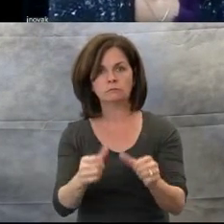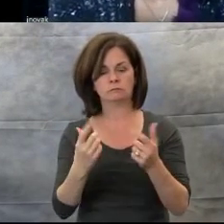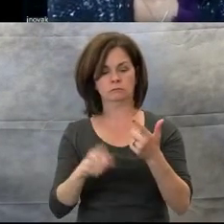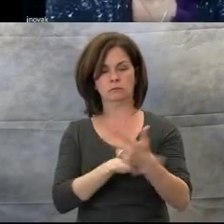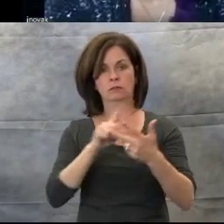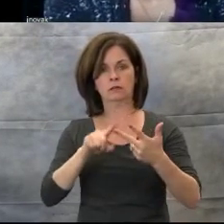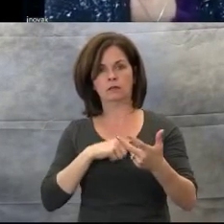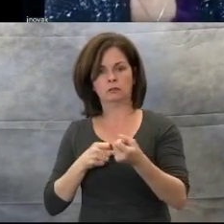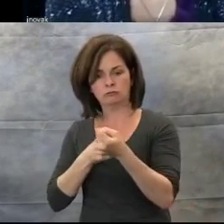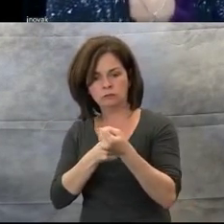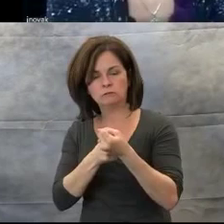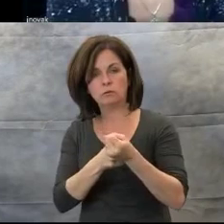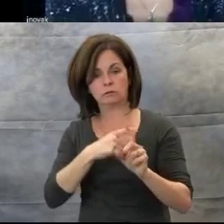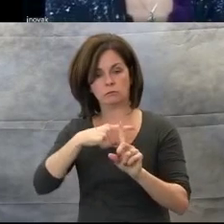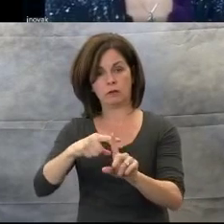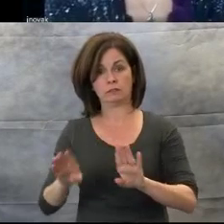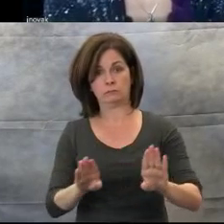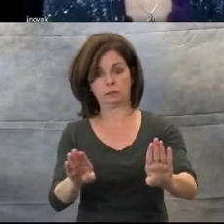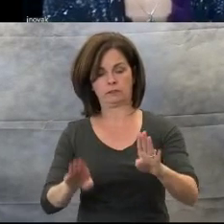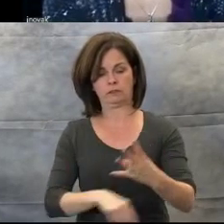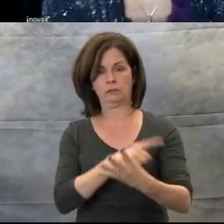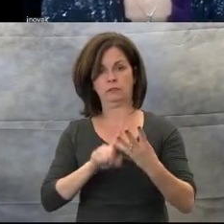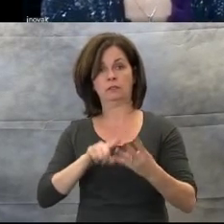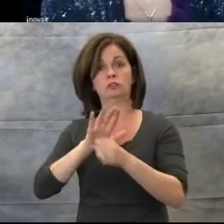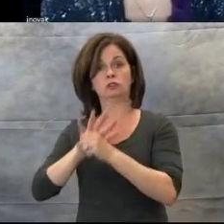reduce stress, enhance memory,